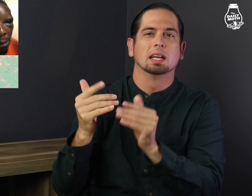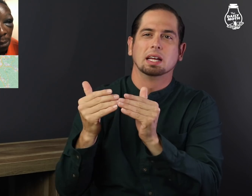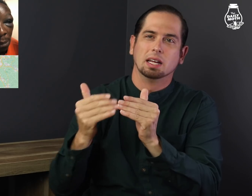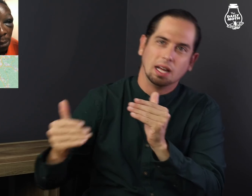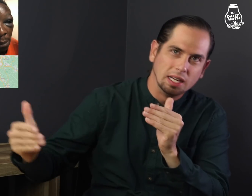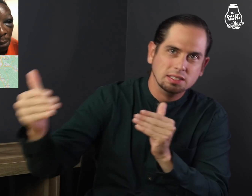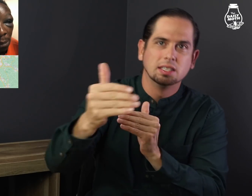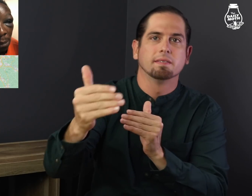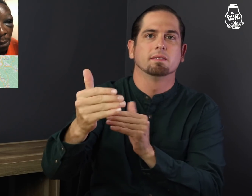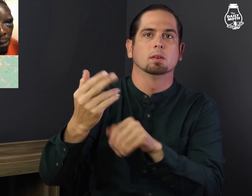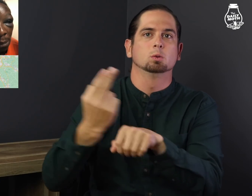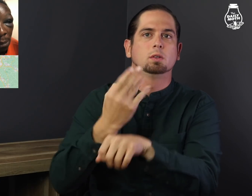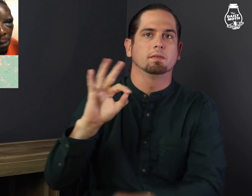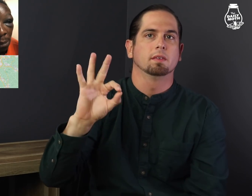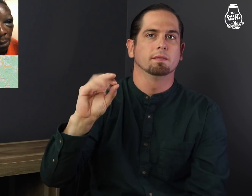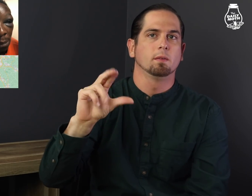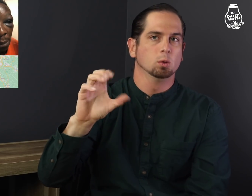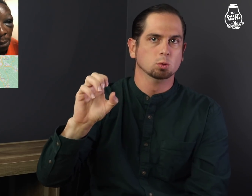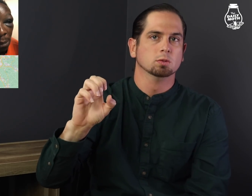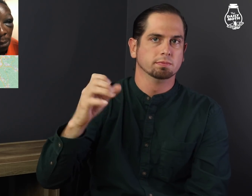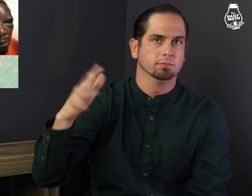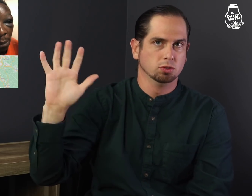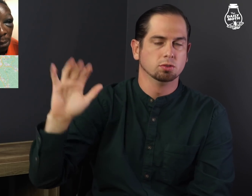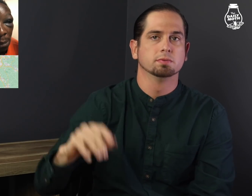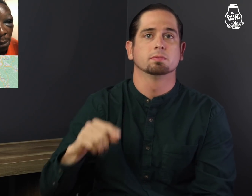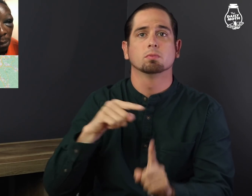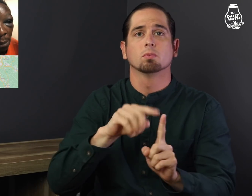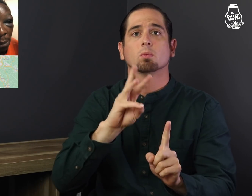excessive use of force.